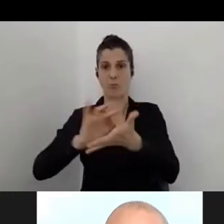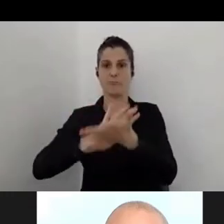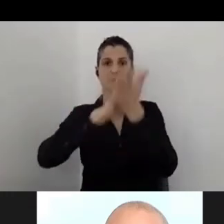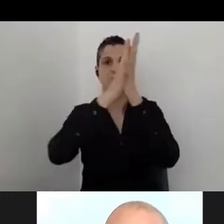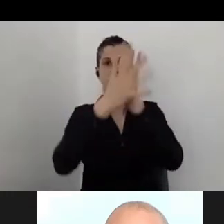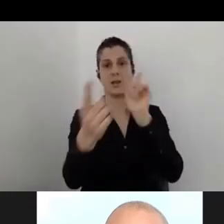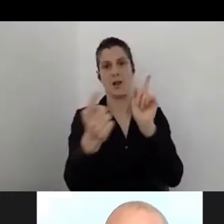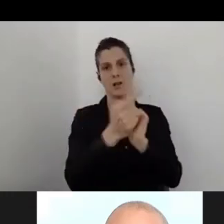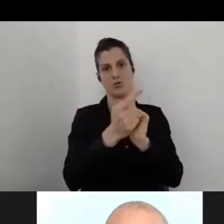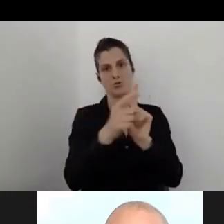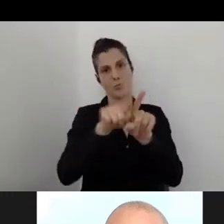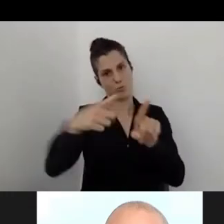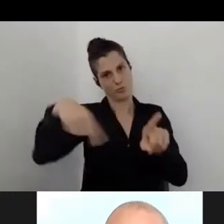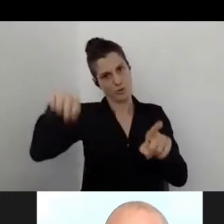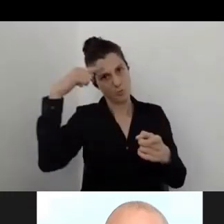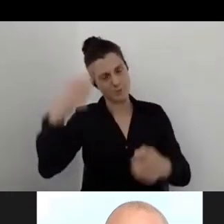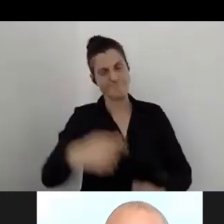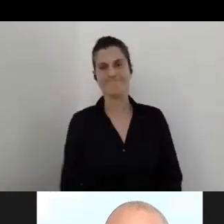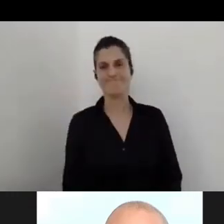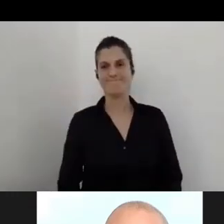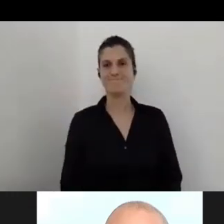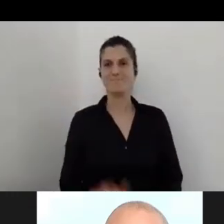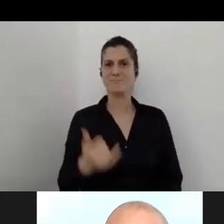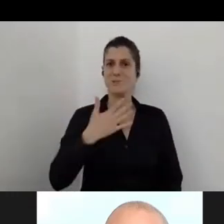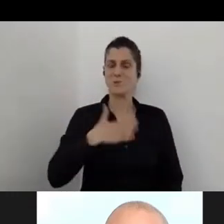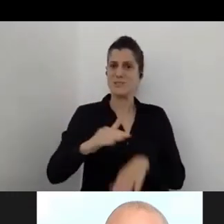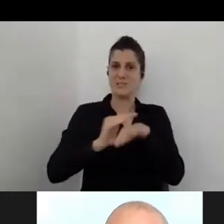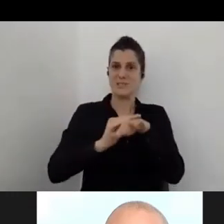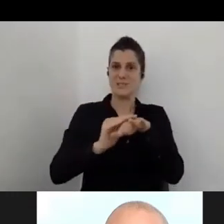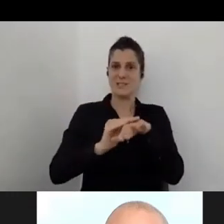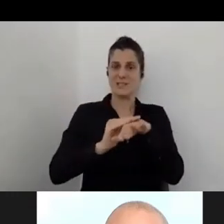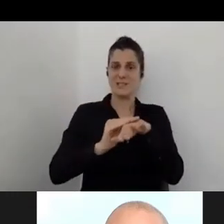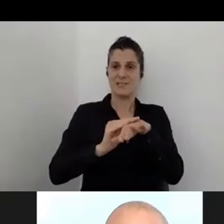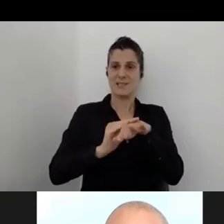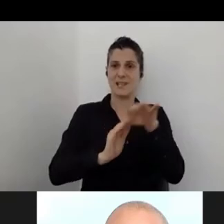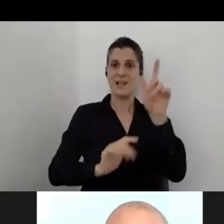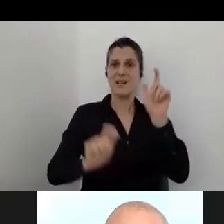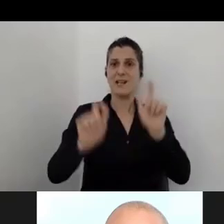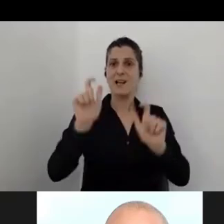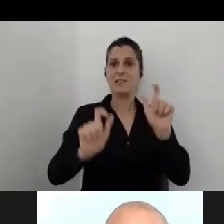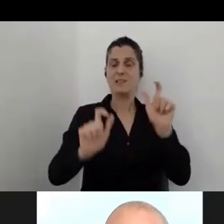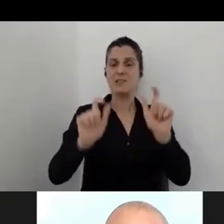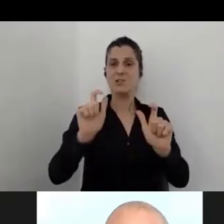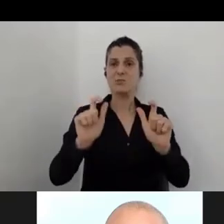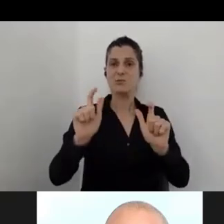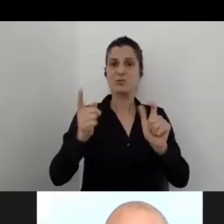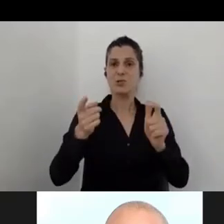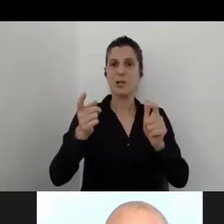I would like to say sorry to all those that use our